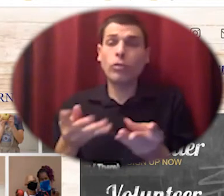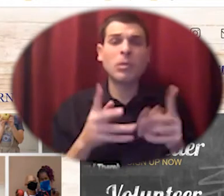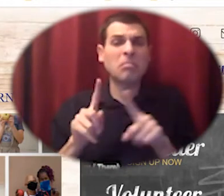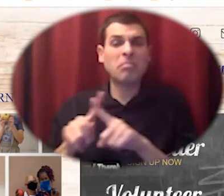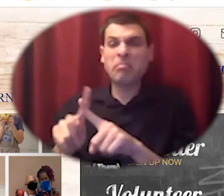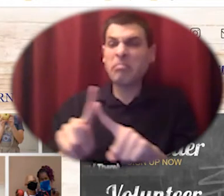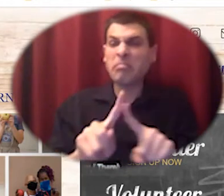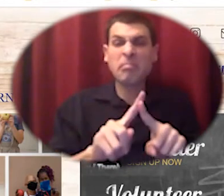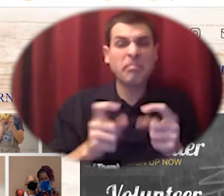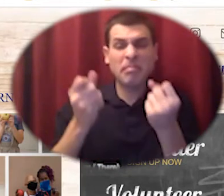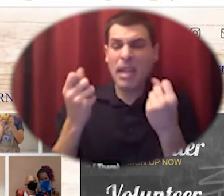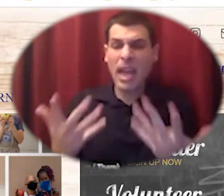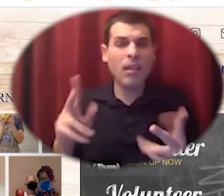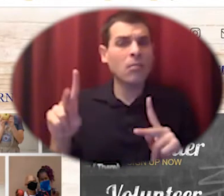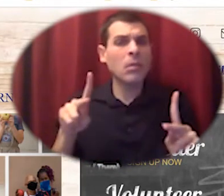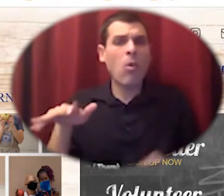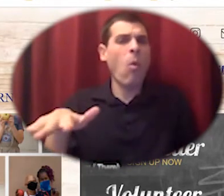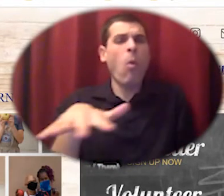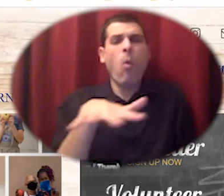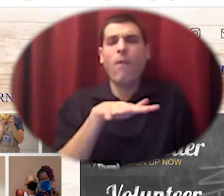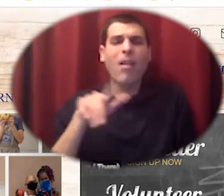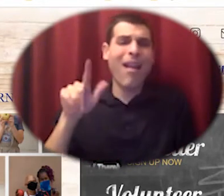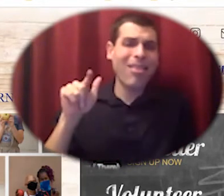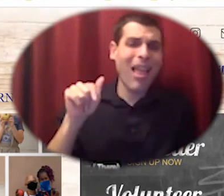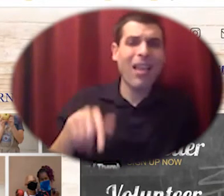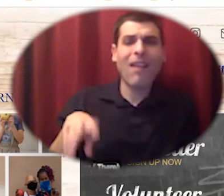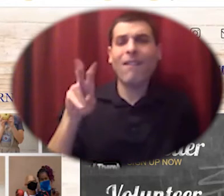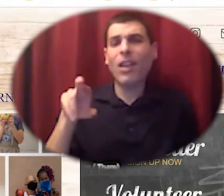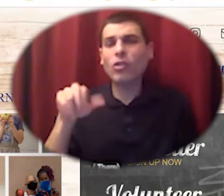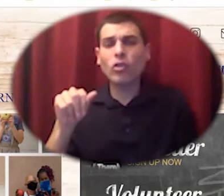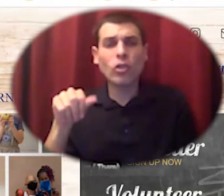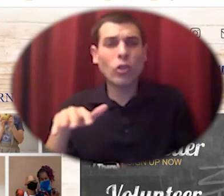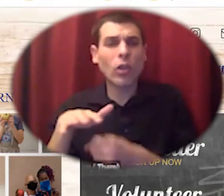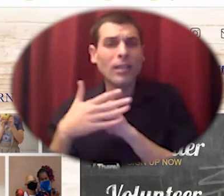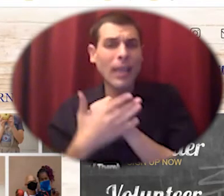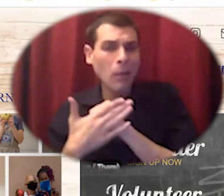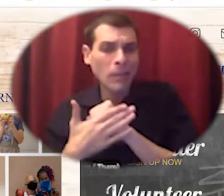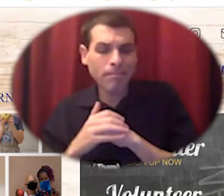Los Angeles and Ventura county cheers to their work and also my grandmother Jeannie Barnett